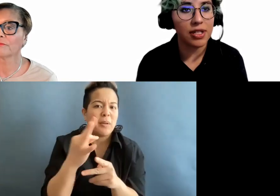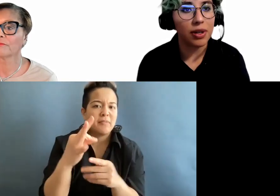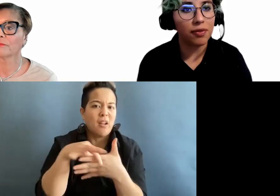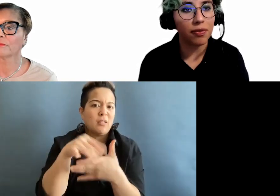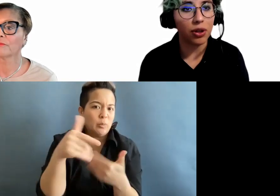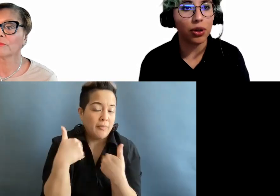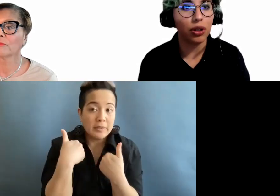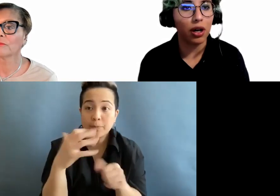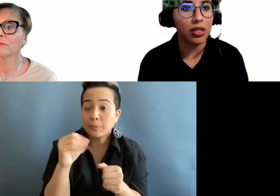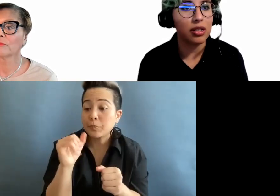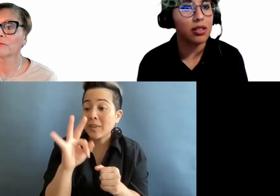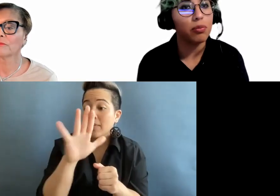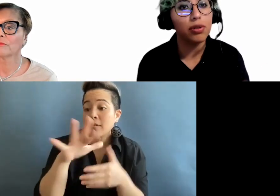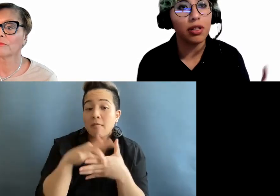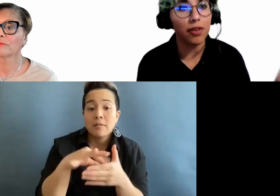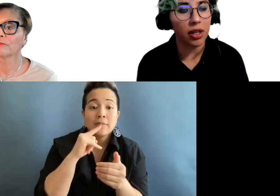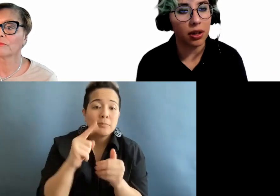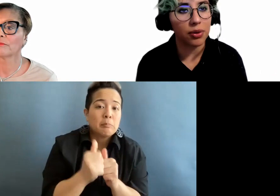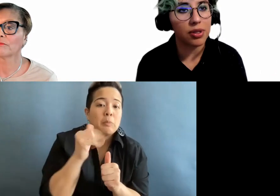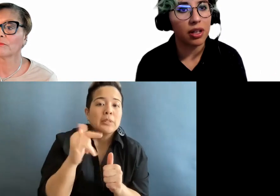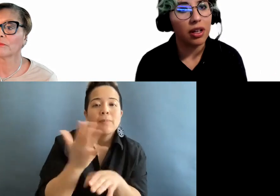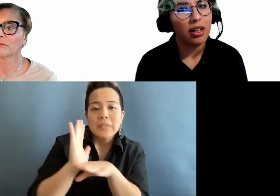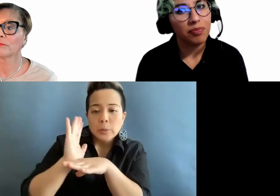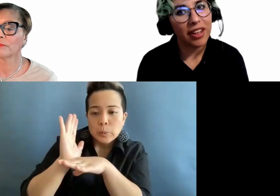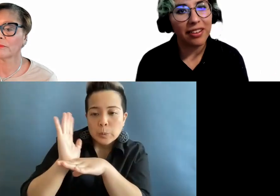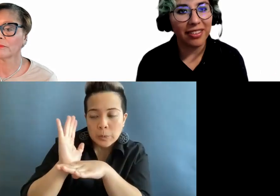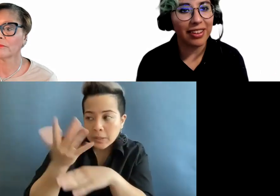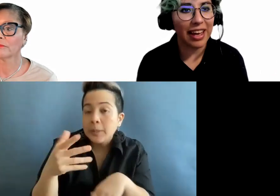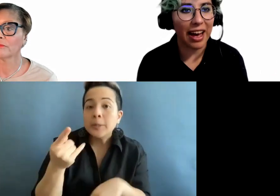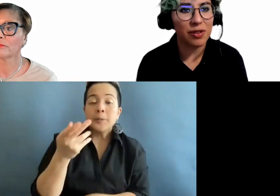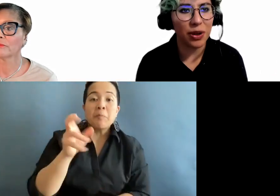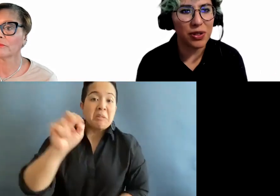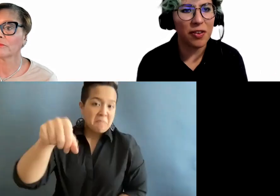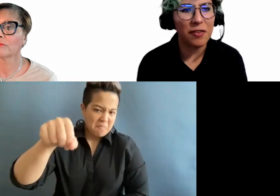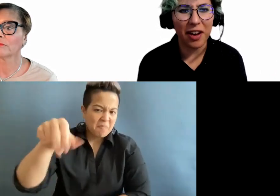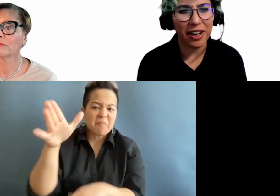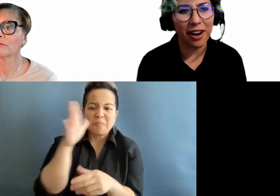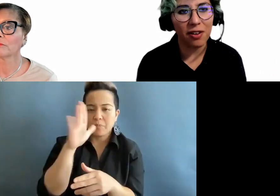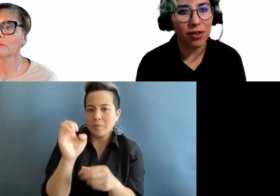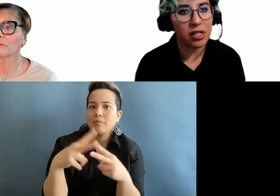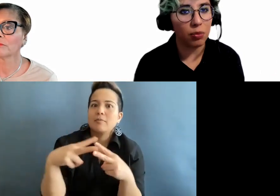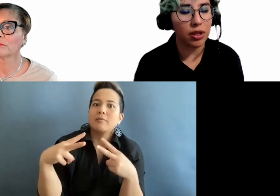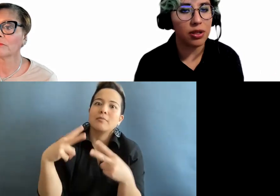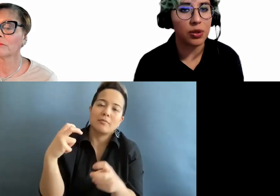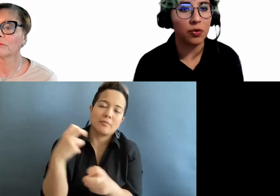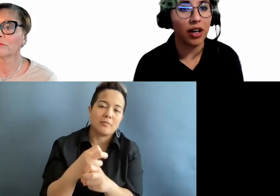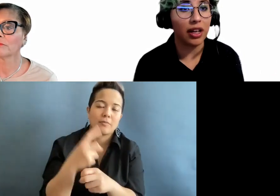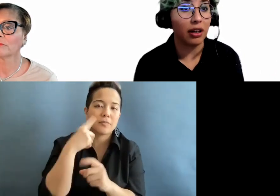So if your content is mostly videos, then yeah, it's going to be very hard for someone to find a